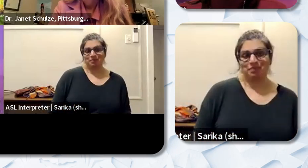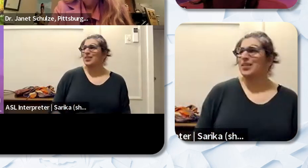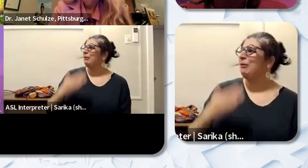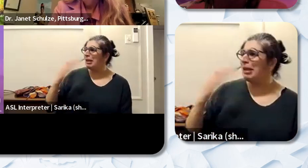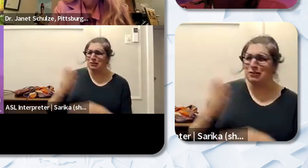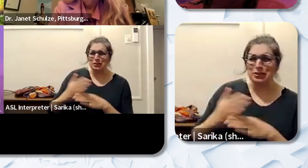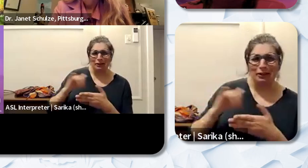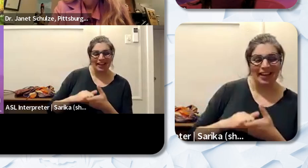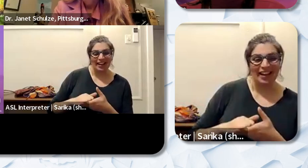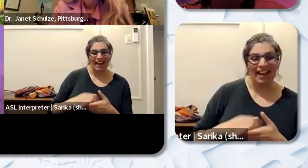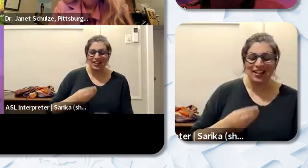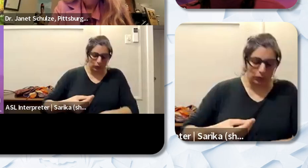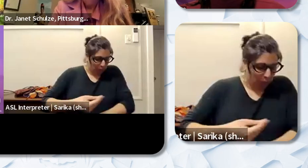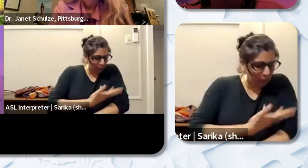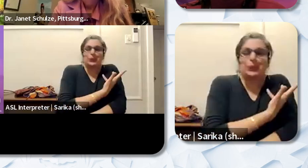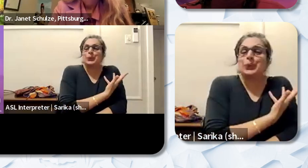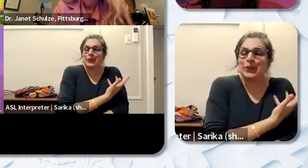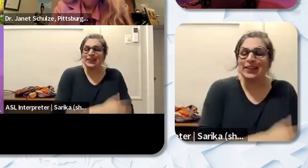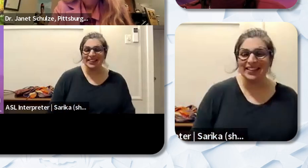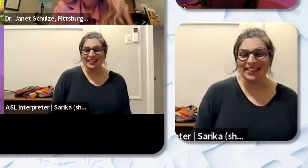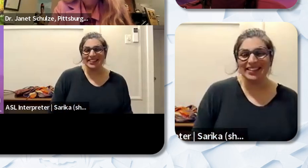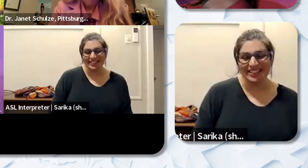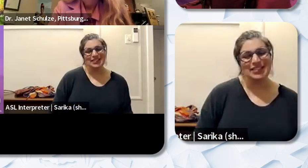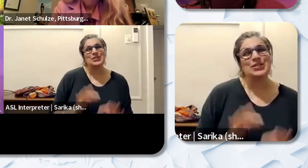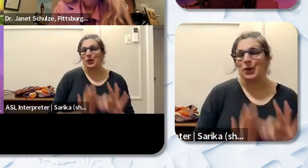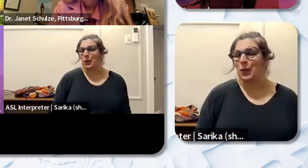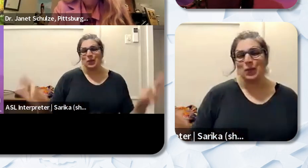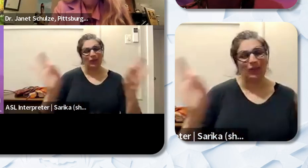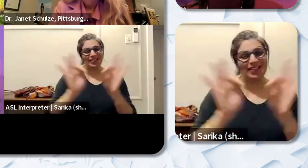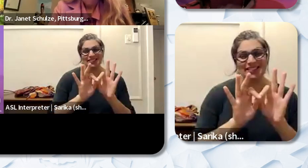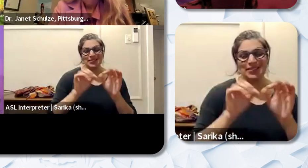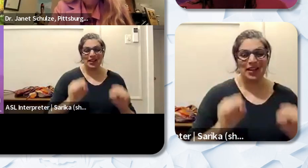I just got like the chills when you said that. It's so important to be able to have people where